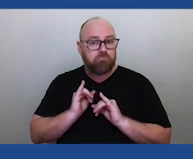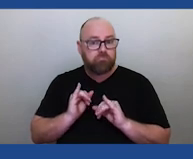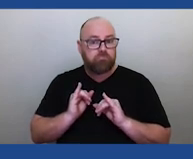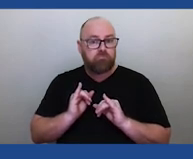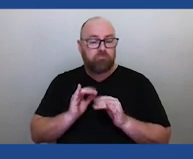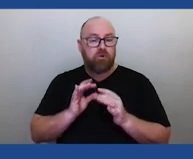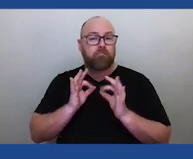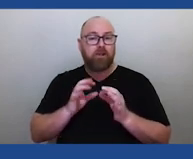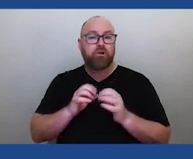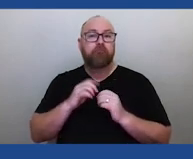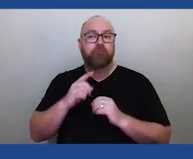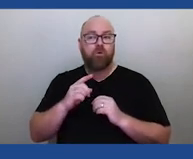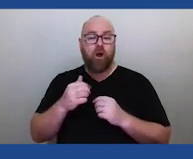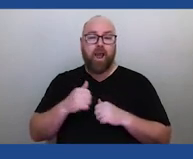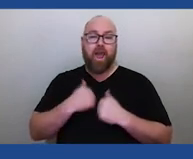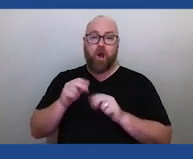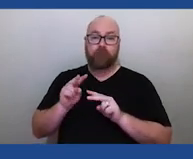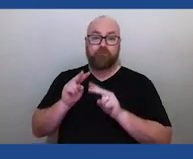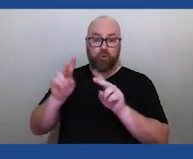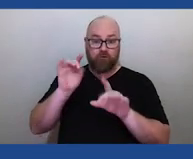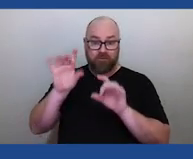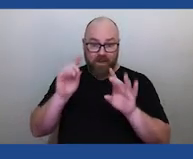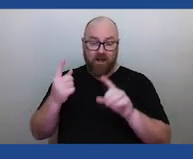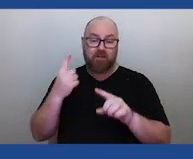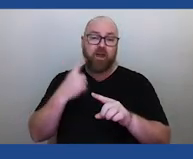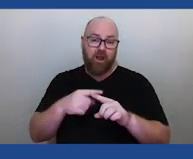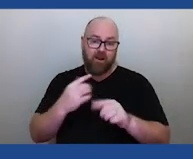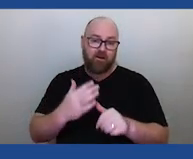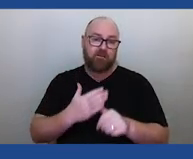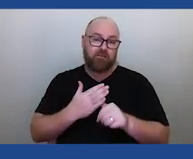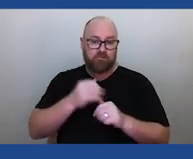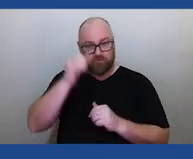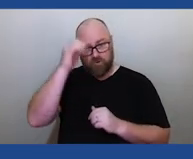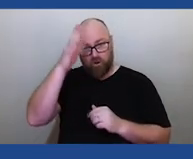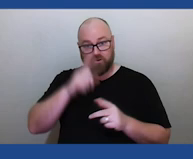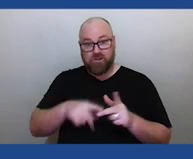and our view of the stars, everyone in the world. If we can't see the stars, how can we connect to them?